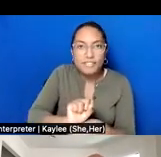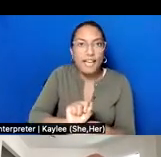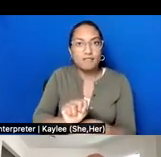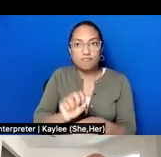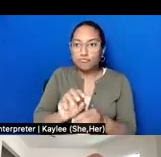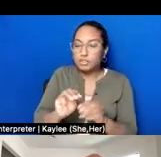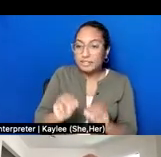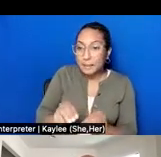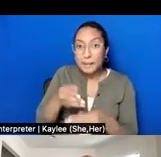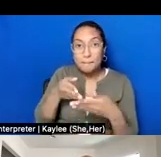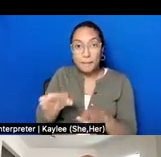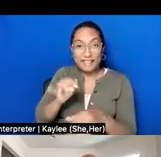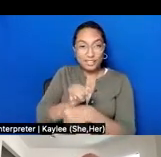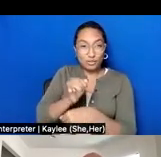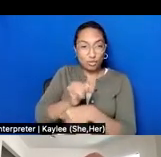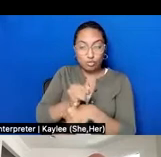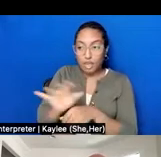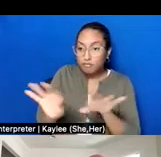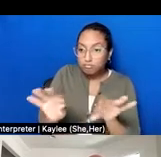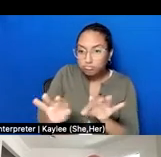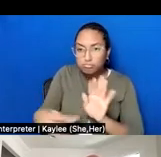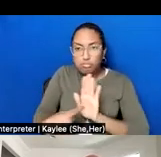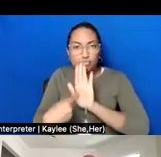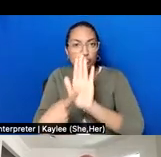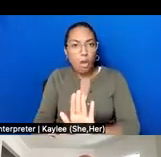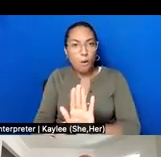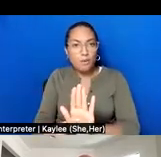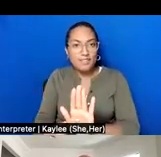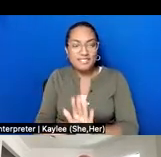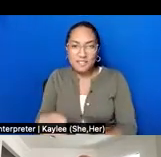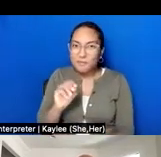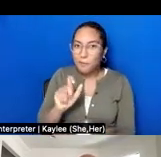In this brief talk I hope to highlight some of the key points for us to consider when